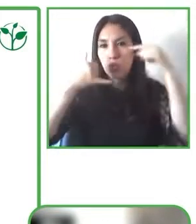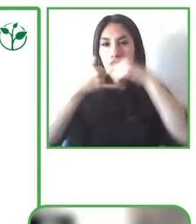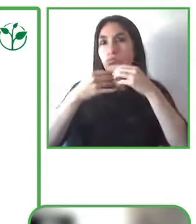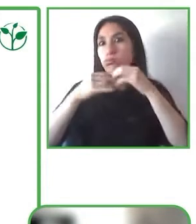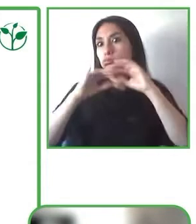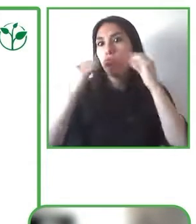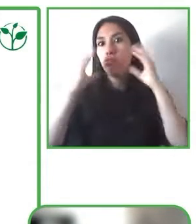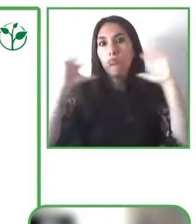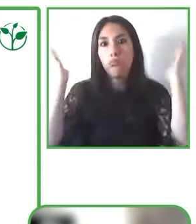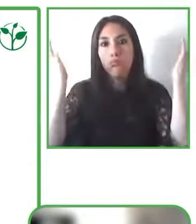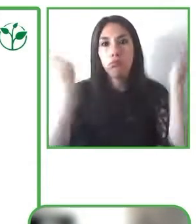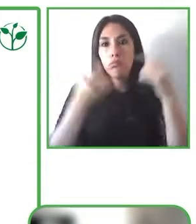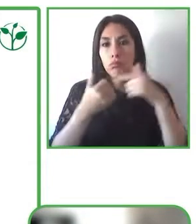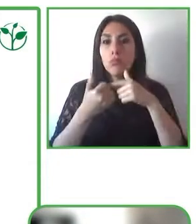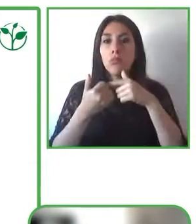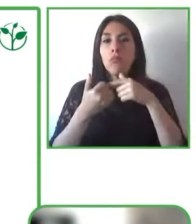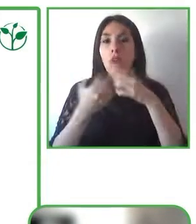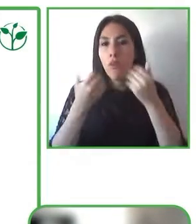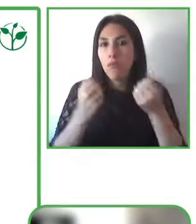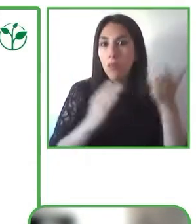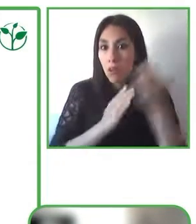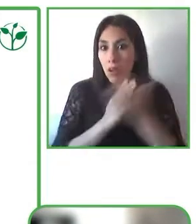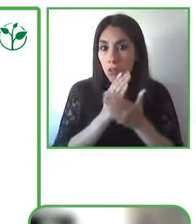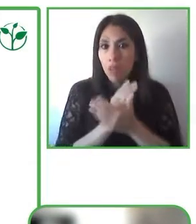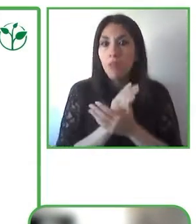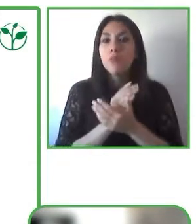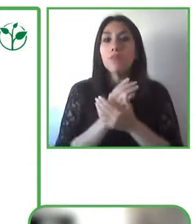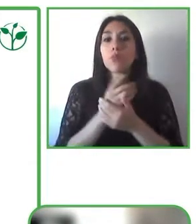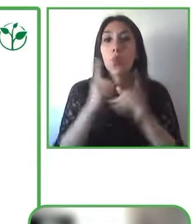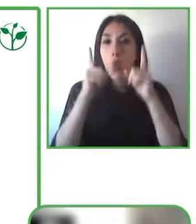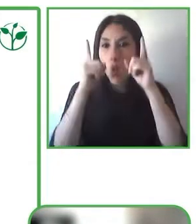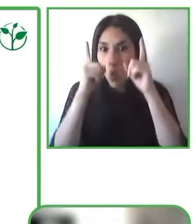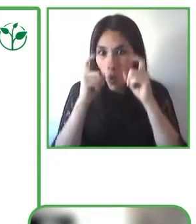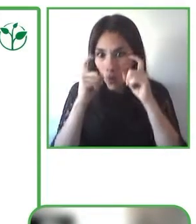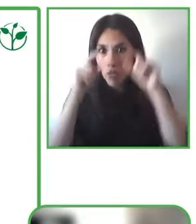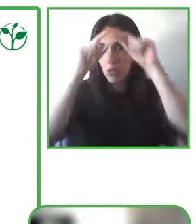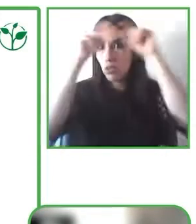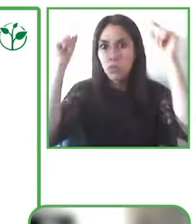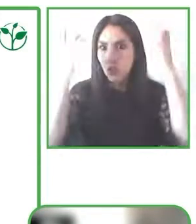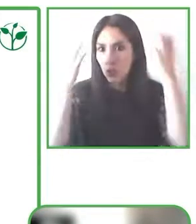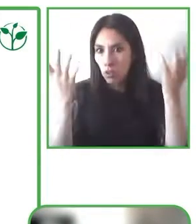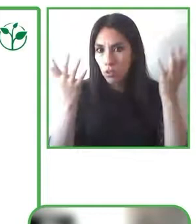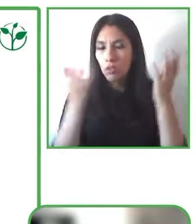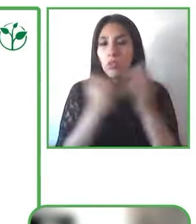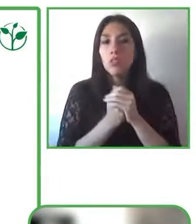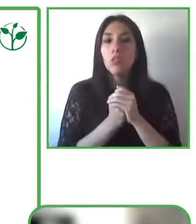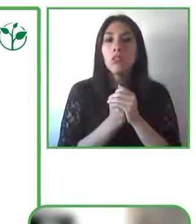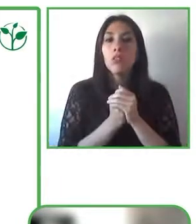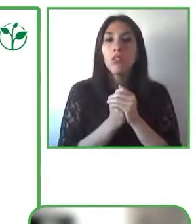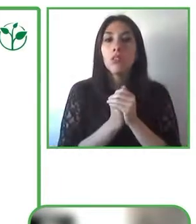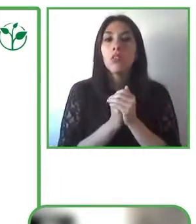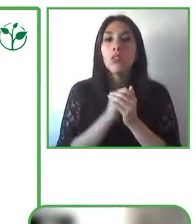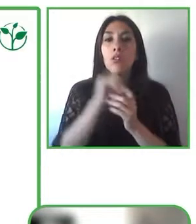and that's the website that GARI is located on, and you'll be presented with a very simple